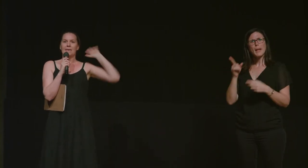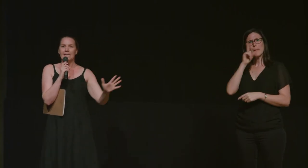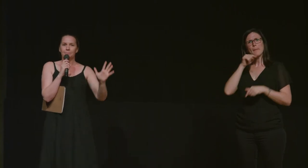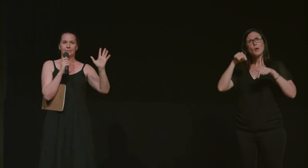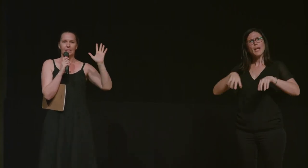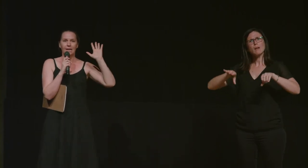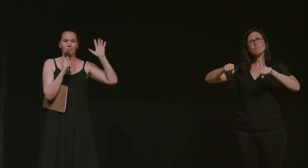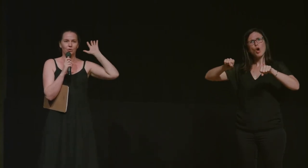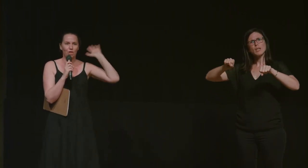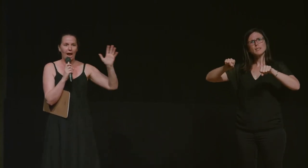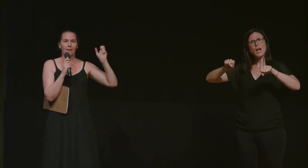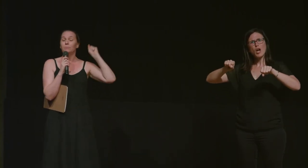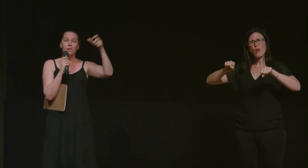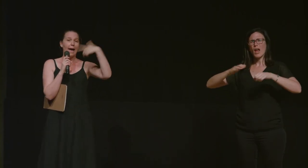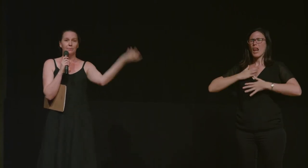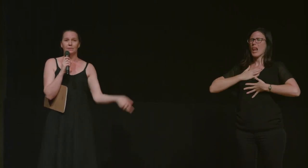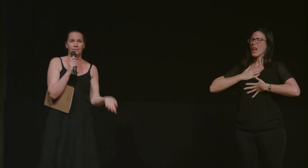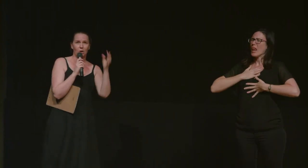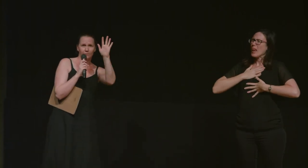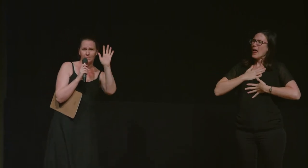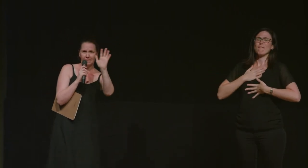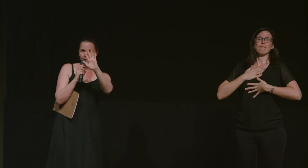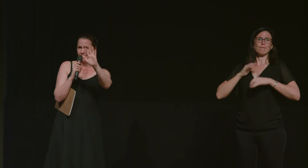peeps like that's your jam clap because it's hard for me to see